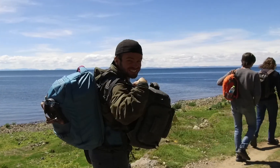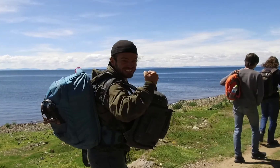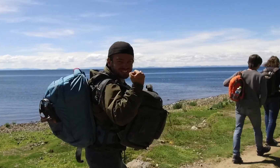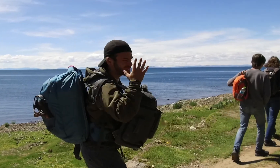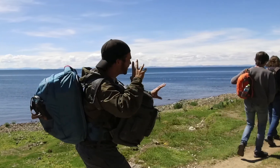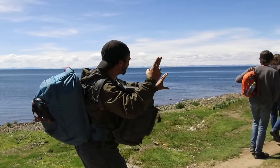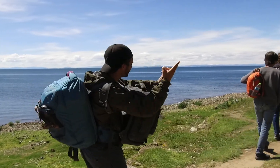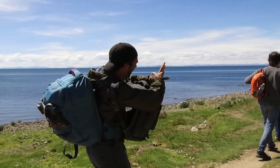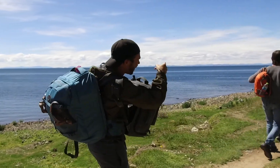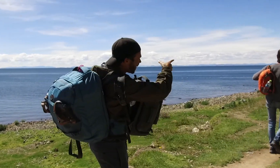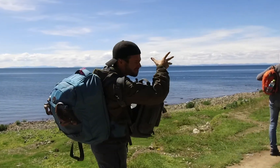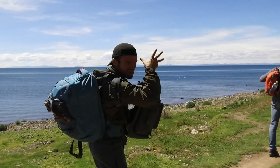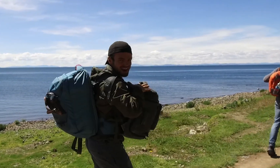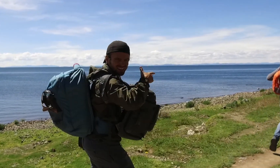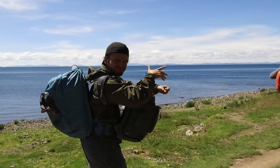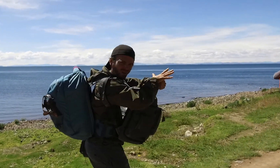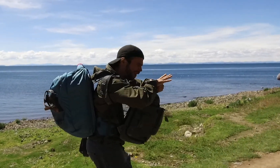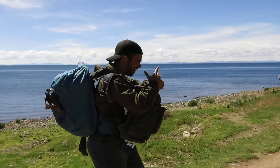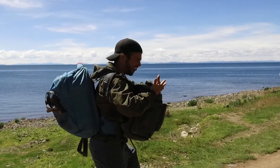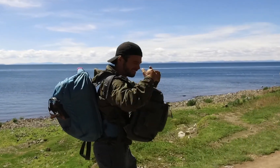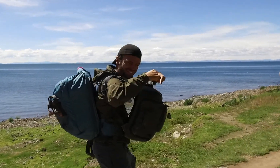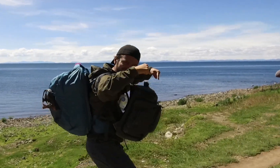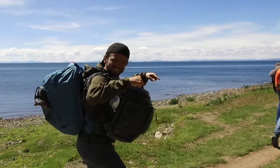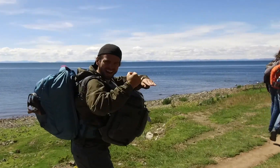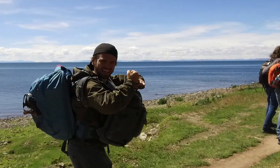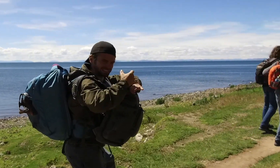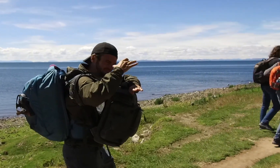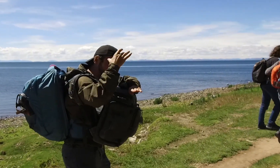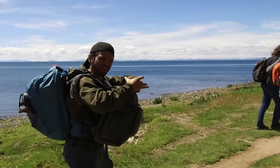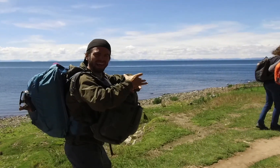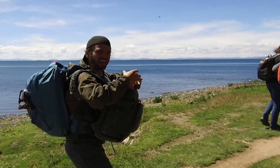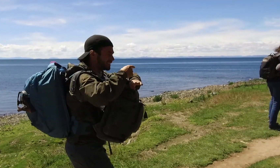Justin and I will be joining this local guy's home for the night!